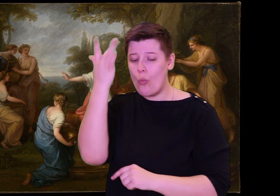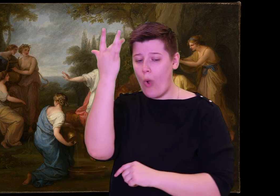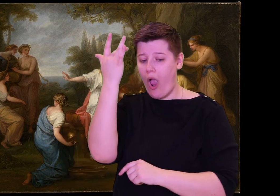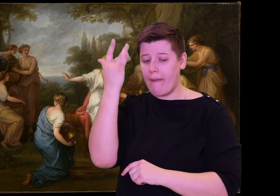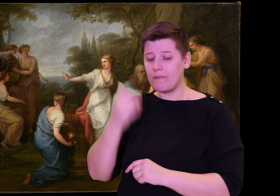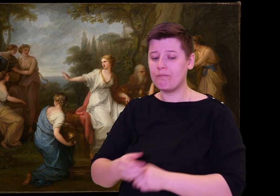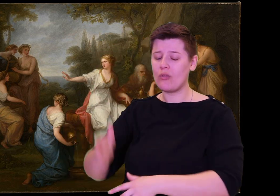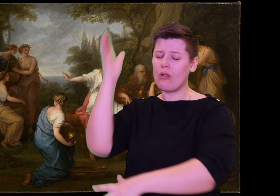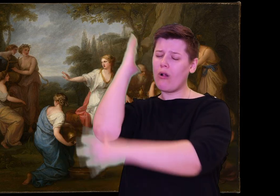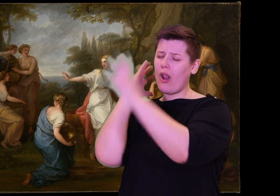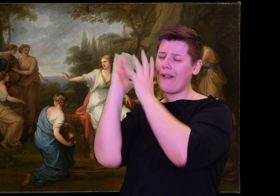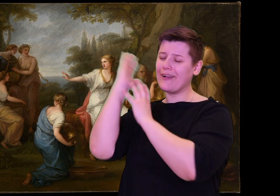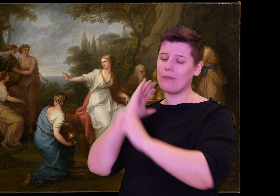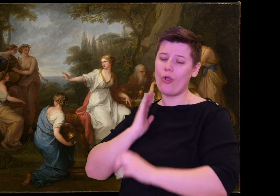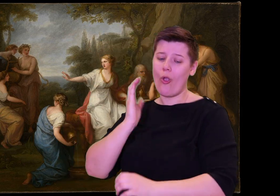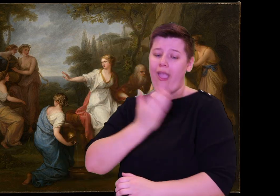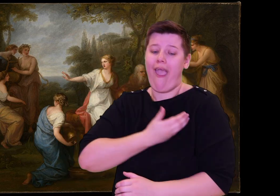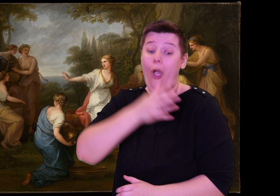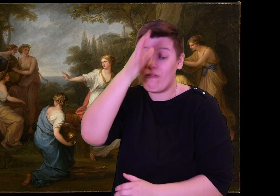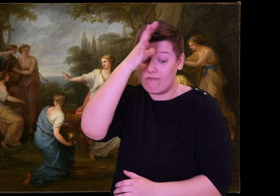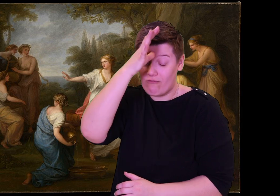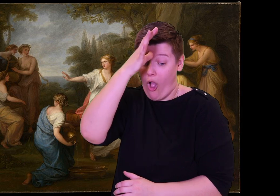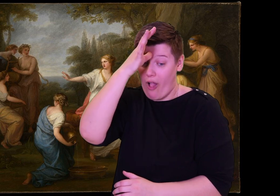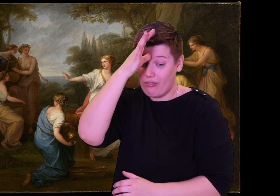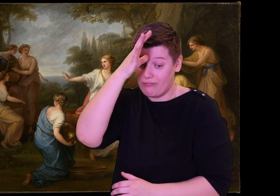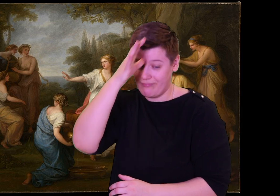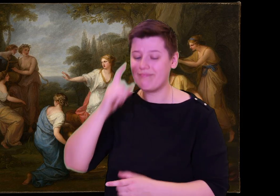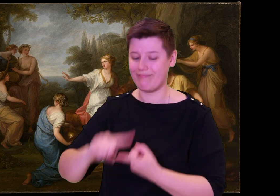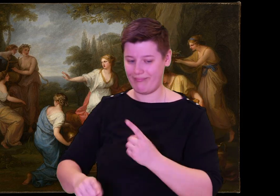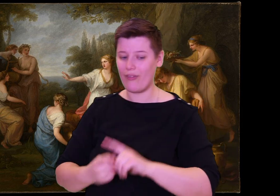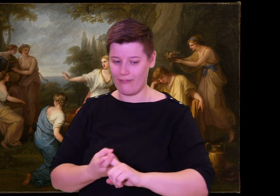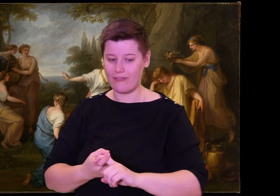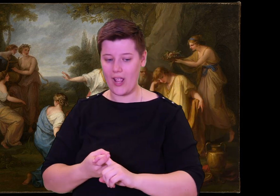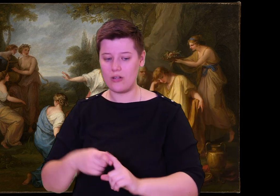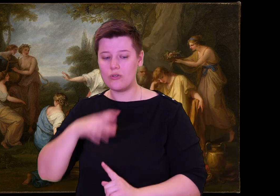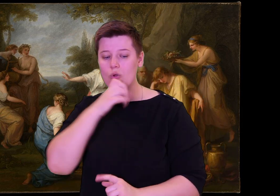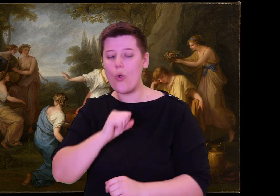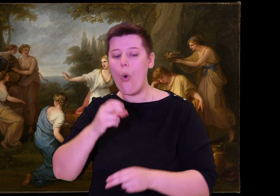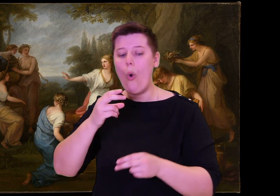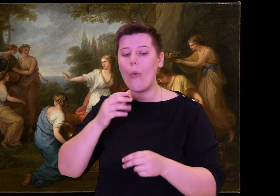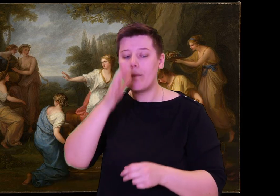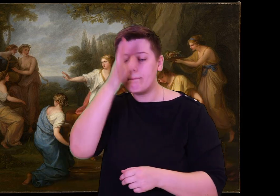I hear that fine old man no longer comes to town, but lives out in the countryside